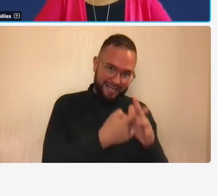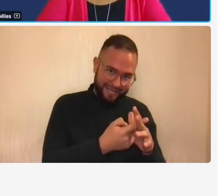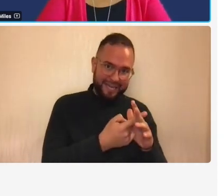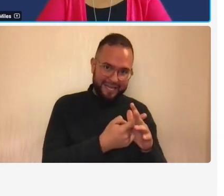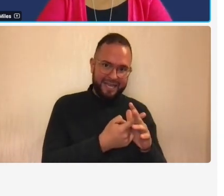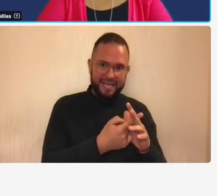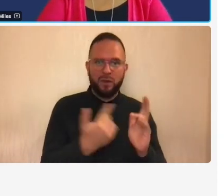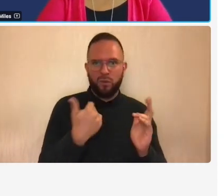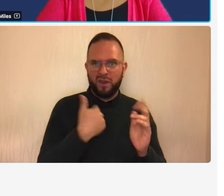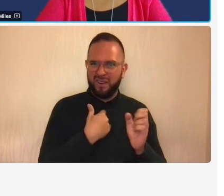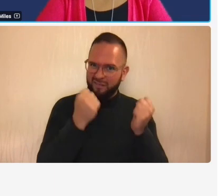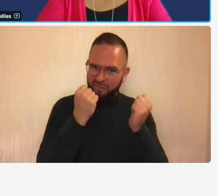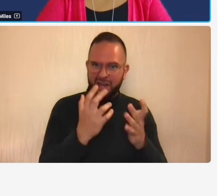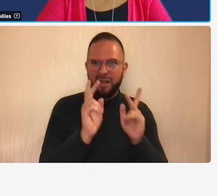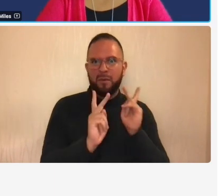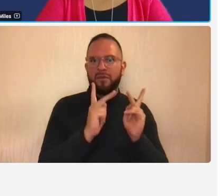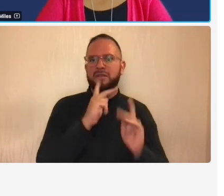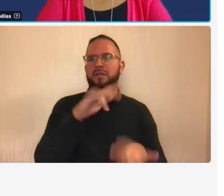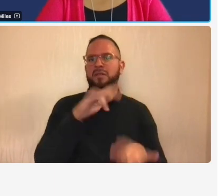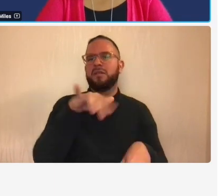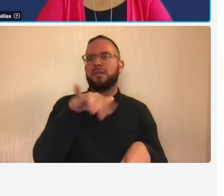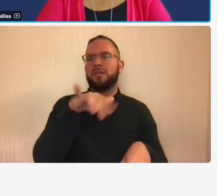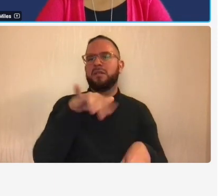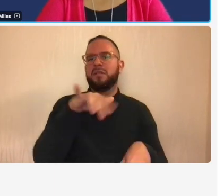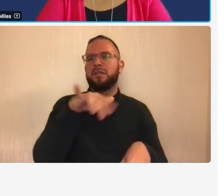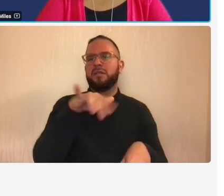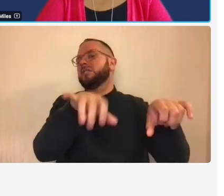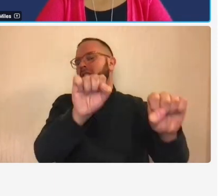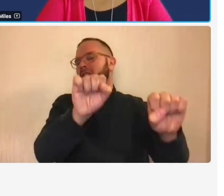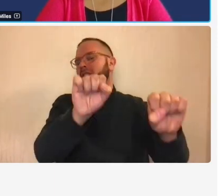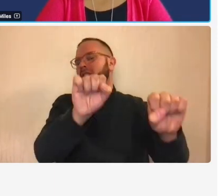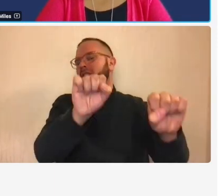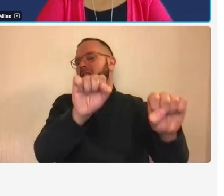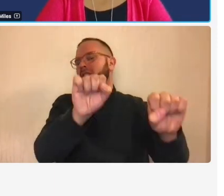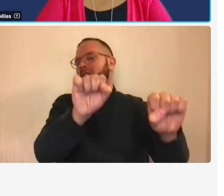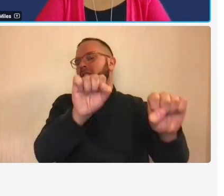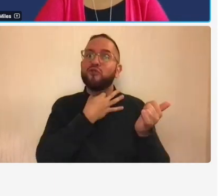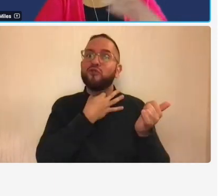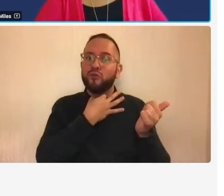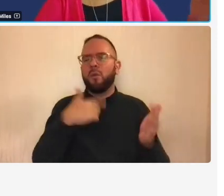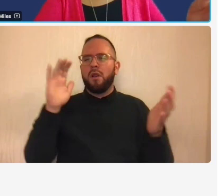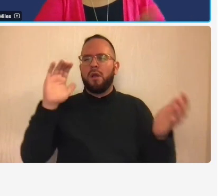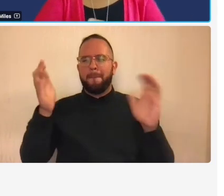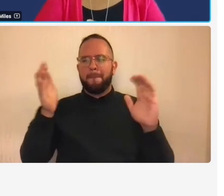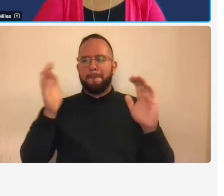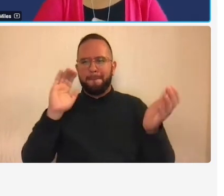a lot of people who said yes so what i was just curious to see is after we've gone through this